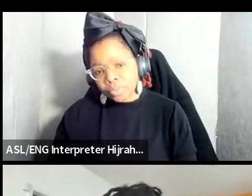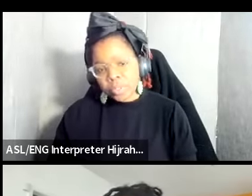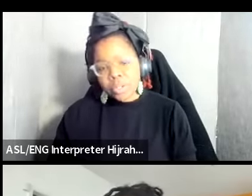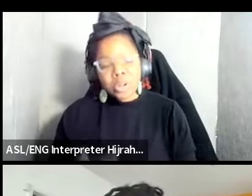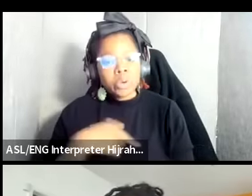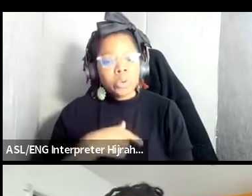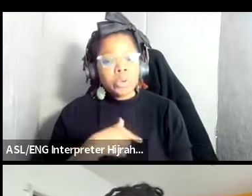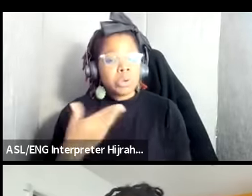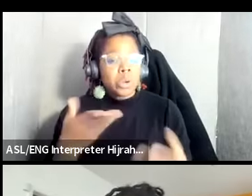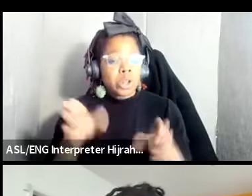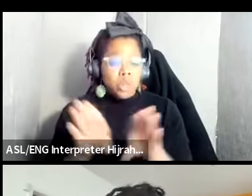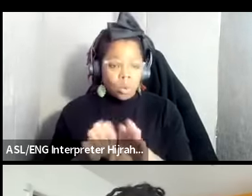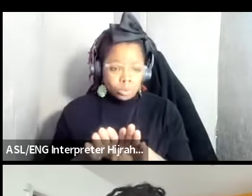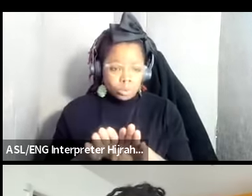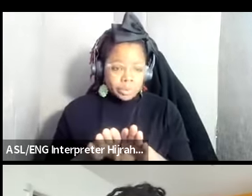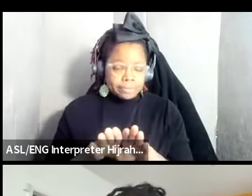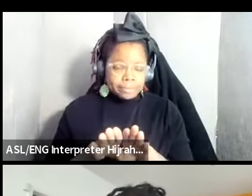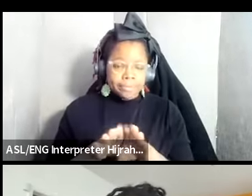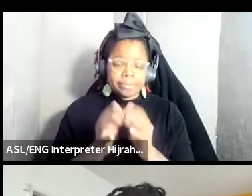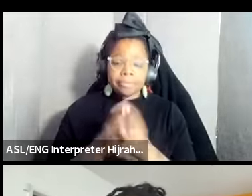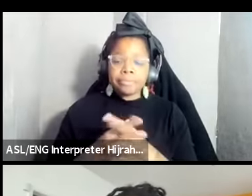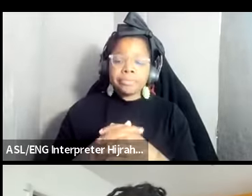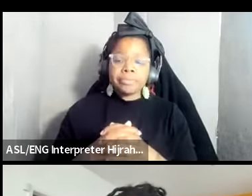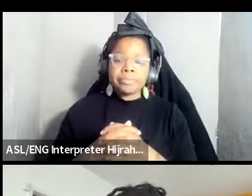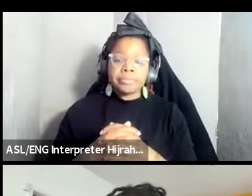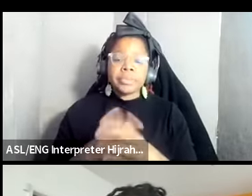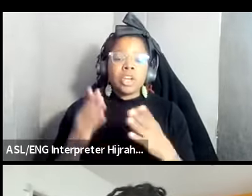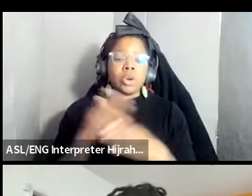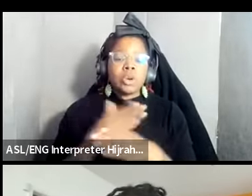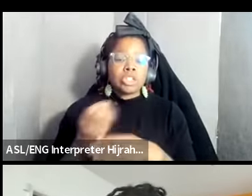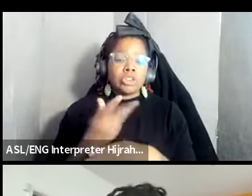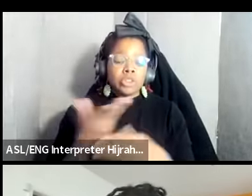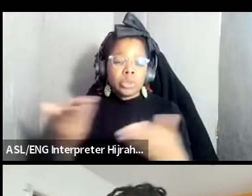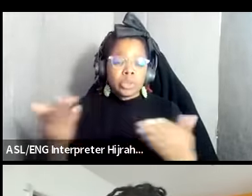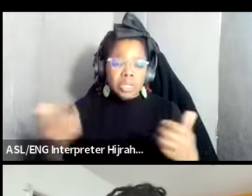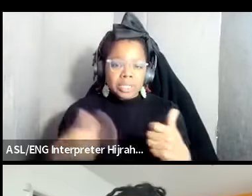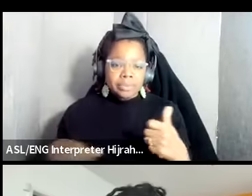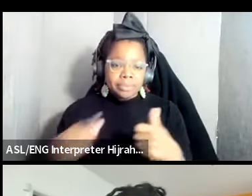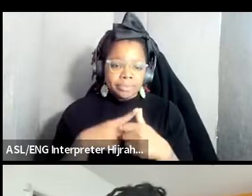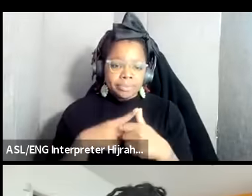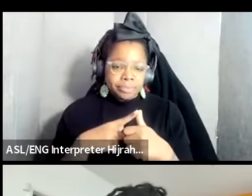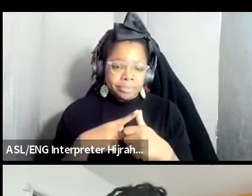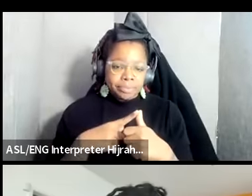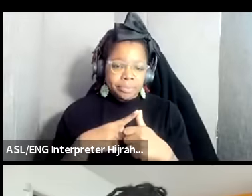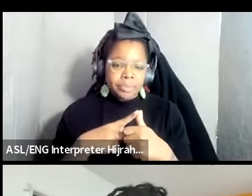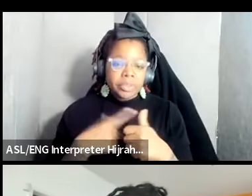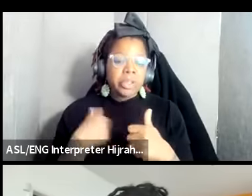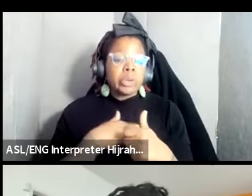I want to close out um want to share a couple of things so number one we will be able to share this